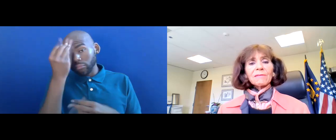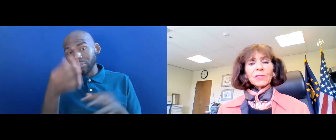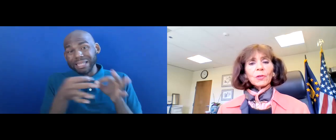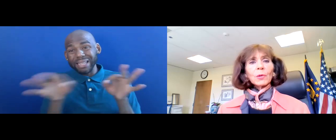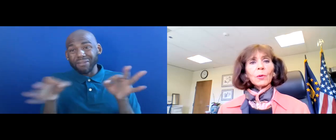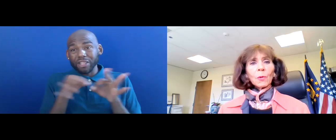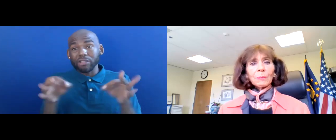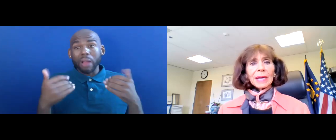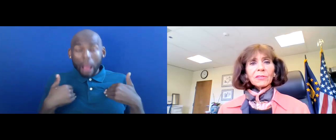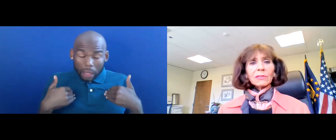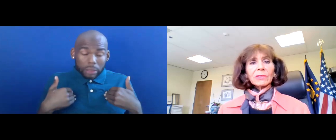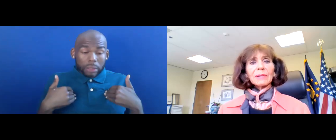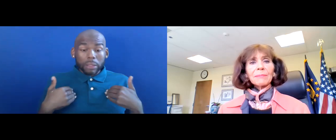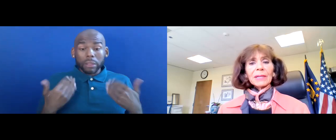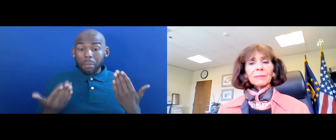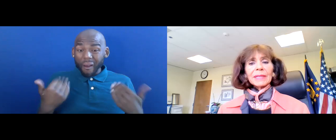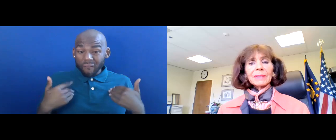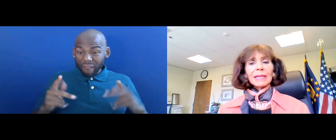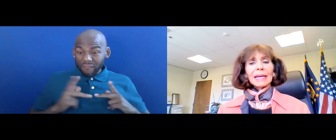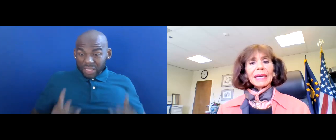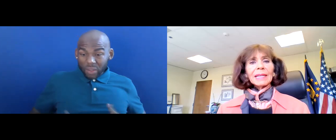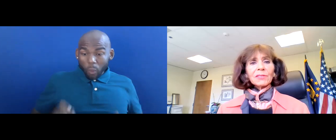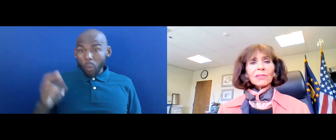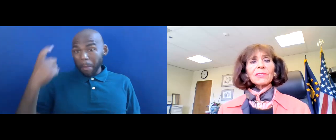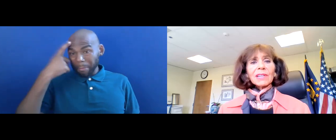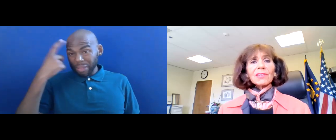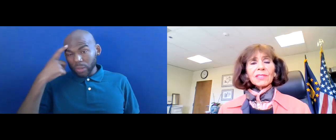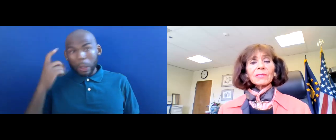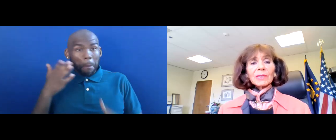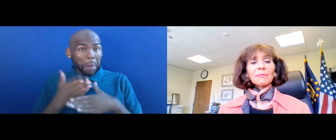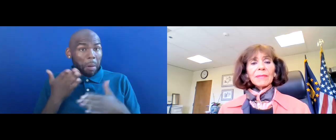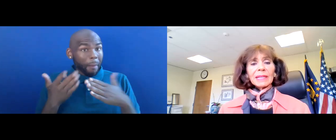A PHYSICAL OR MENTAL IMPAIRMENT, IT DOESN'T NECESSARILY MEAN